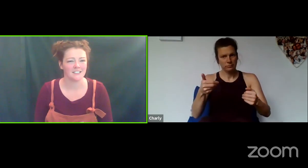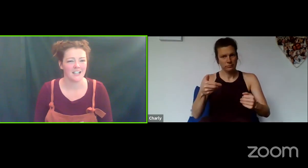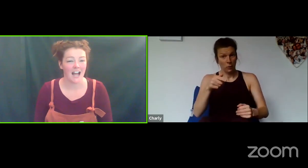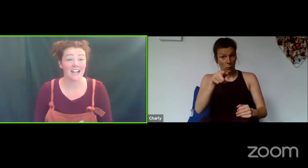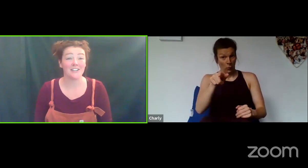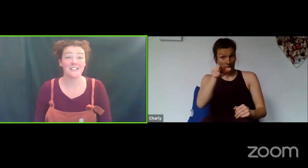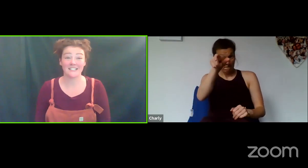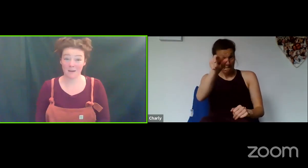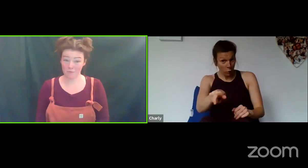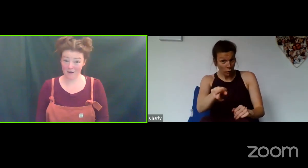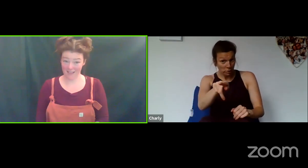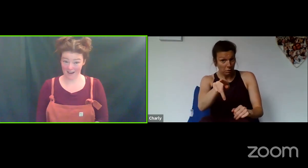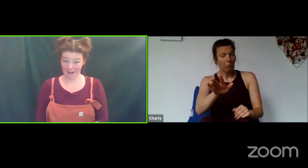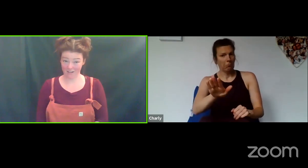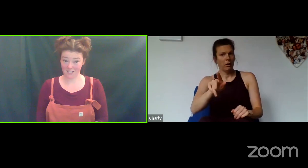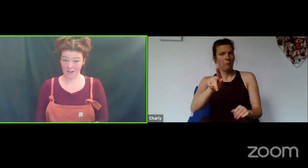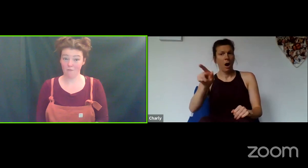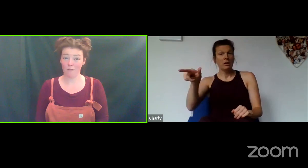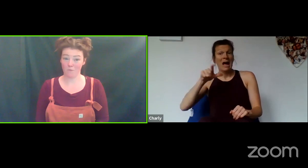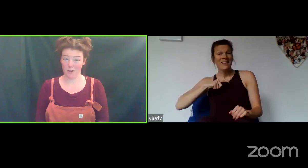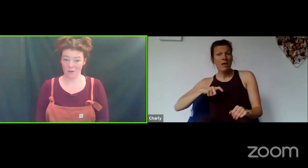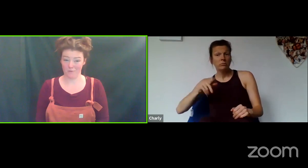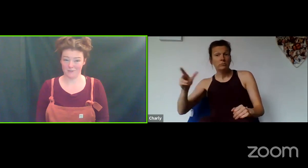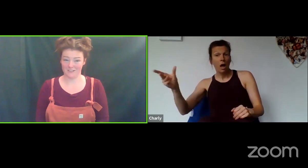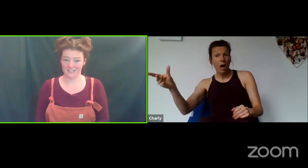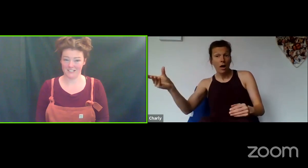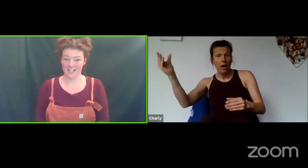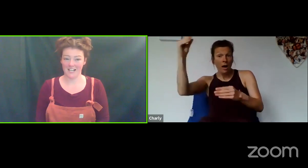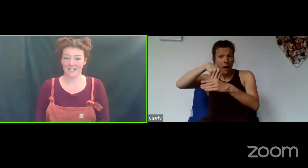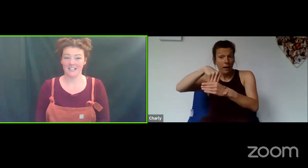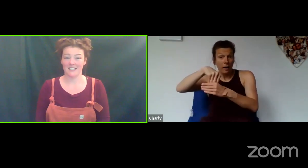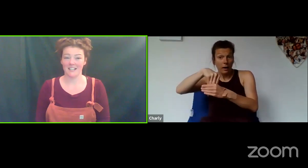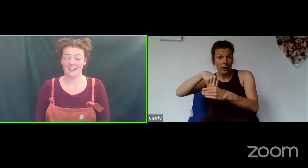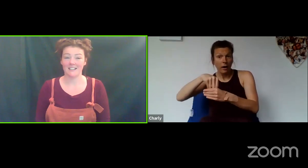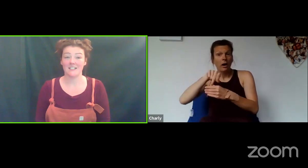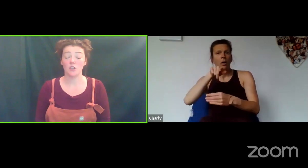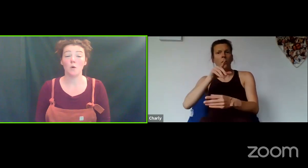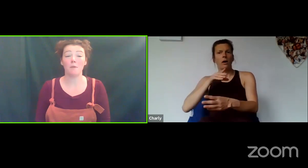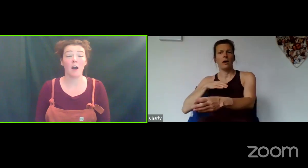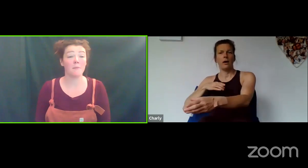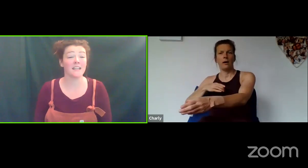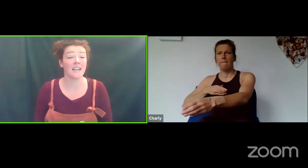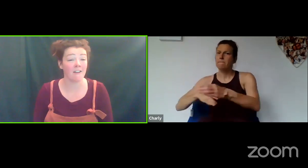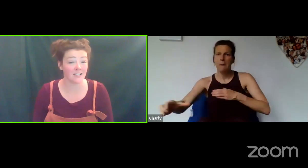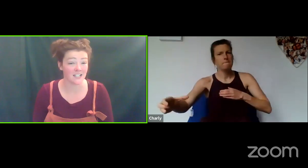And you can separate that character from you. So you are becoming the character,